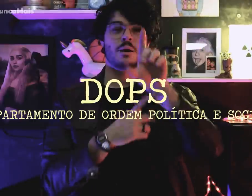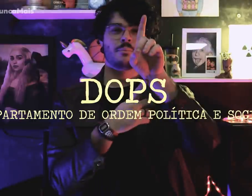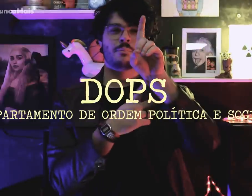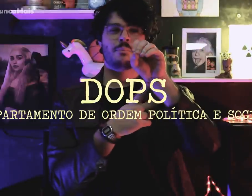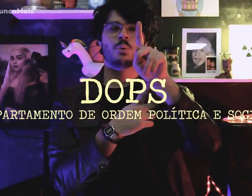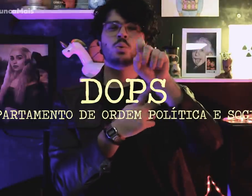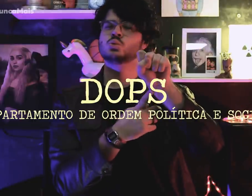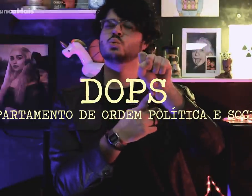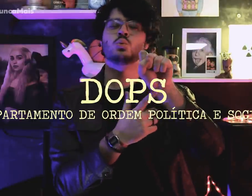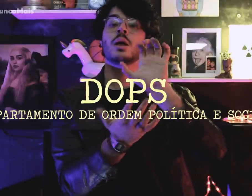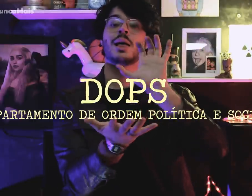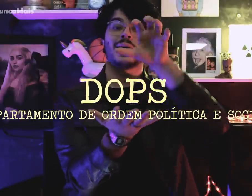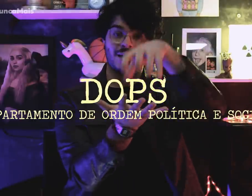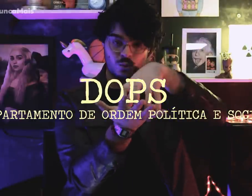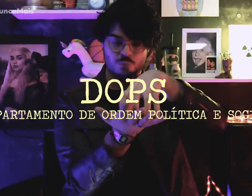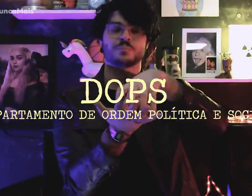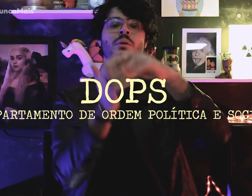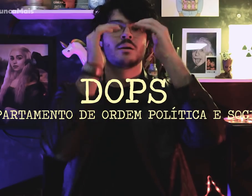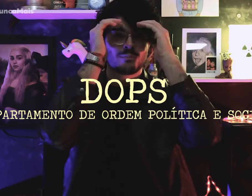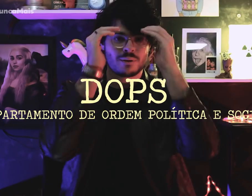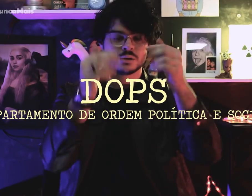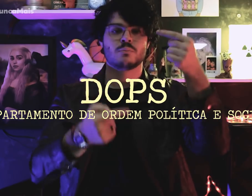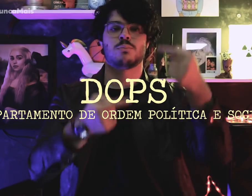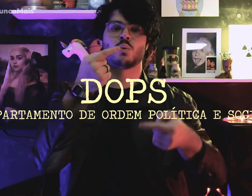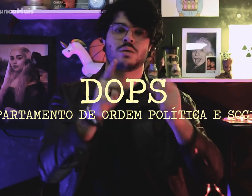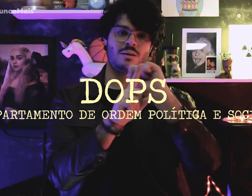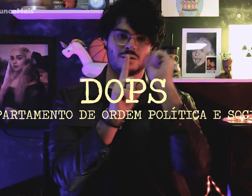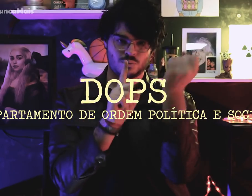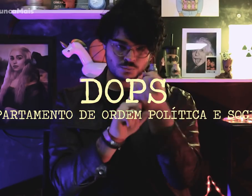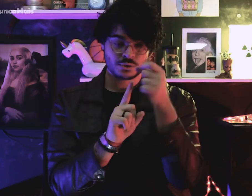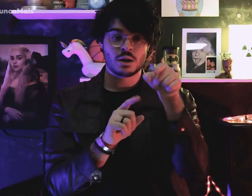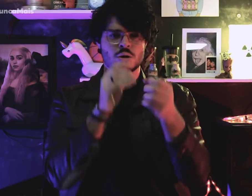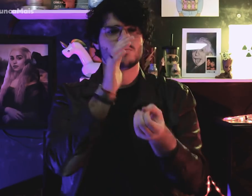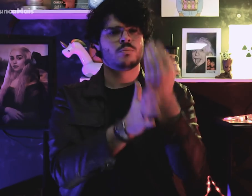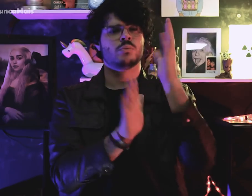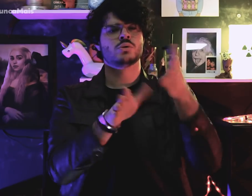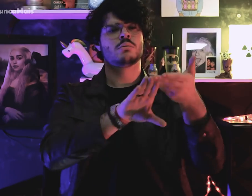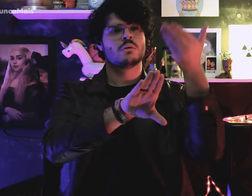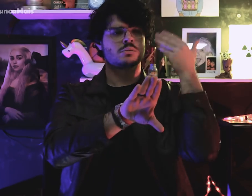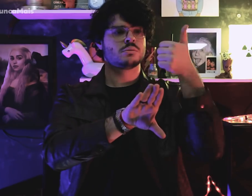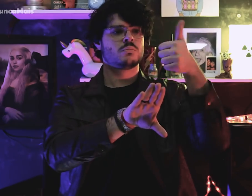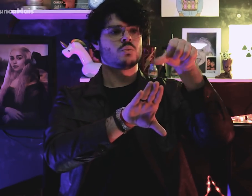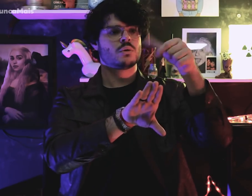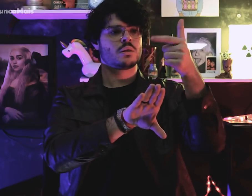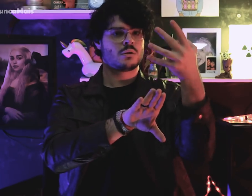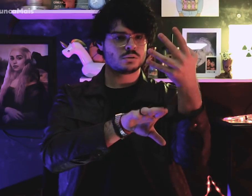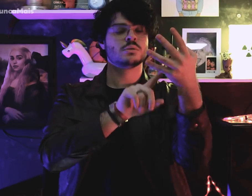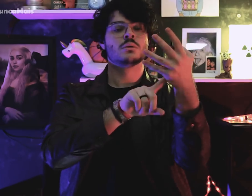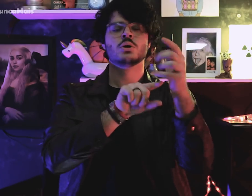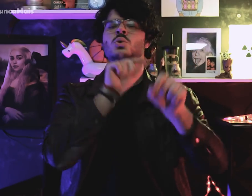The Department of Political Order and Social (DOPS), created in 1924